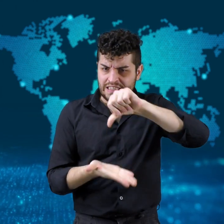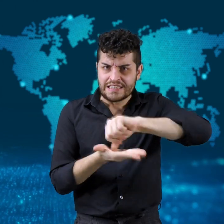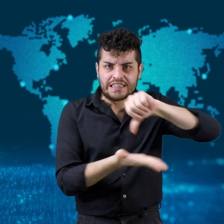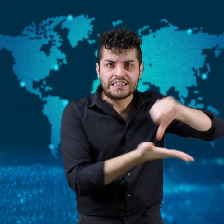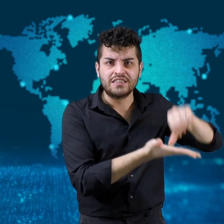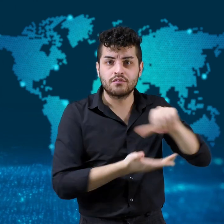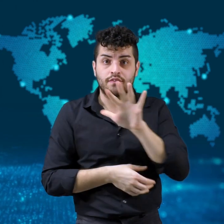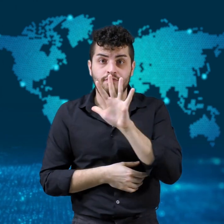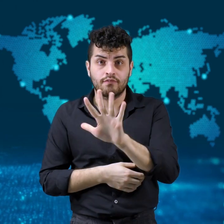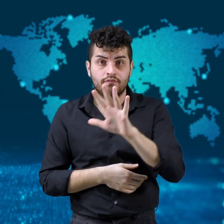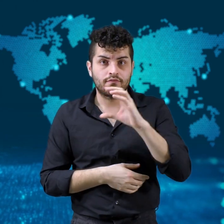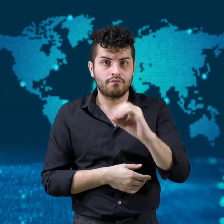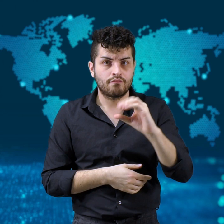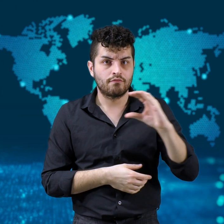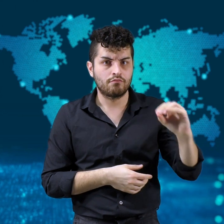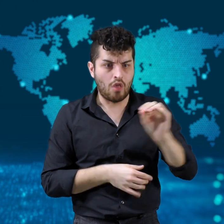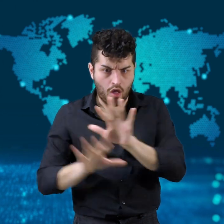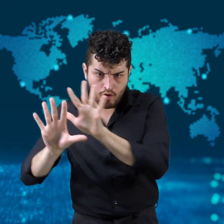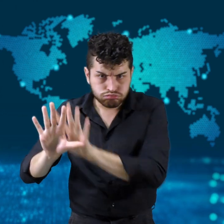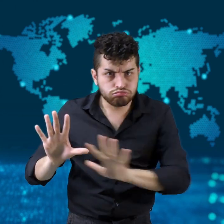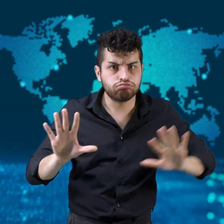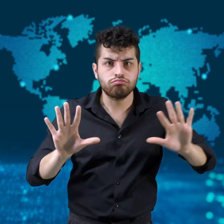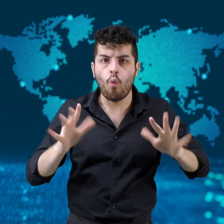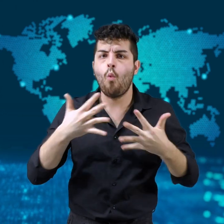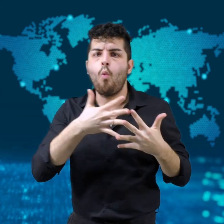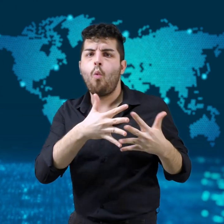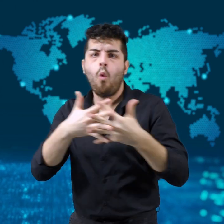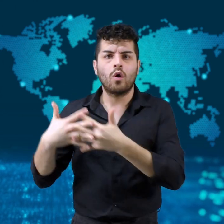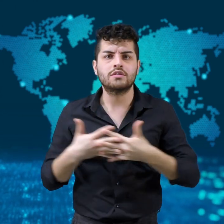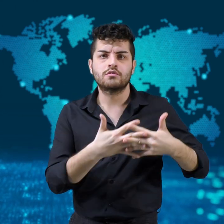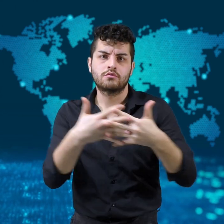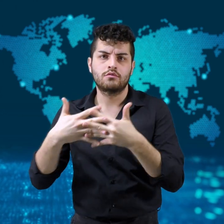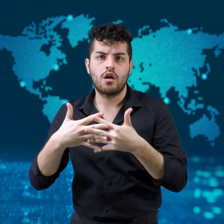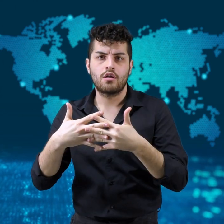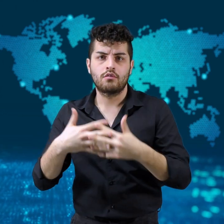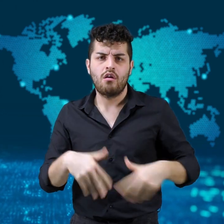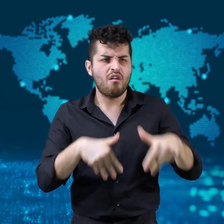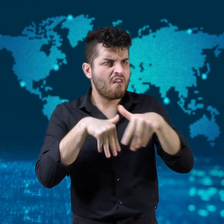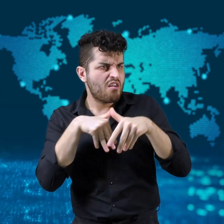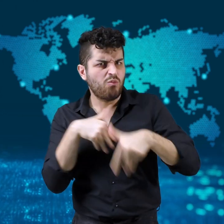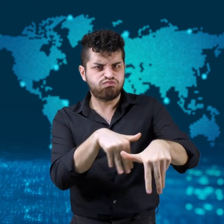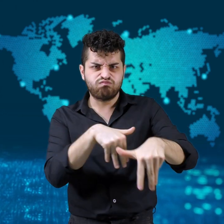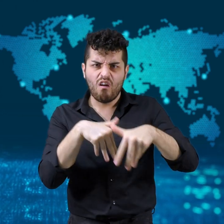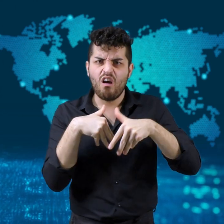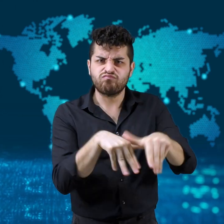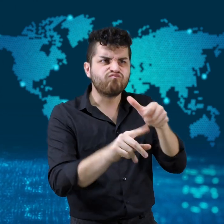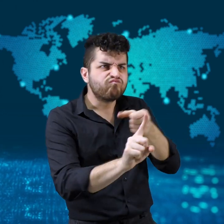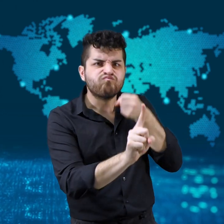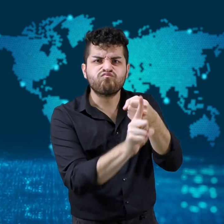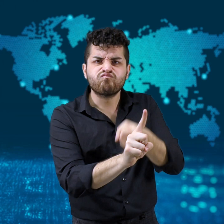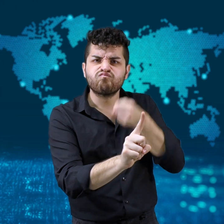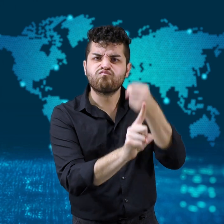with people gathering to march in over 500 US cities.